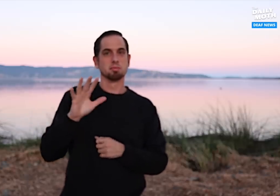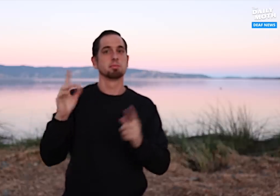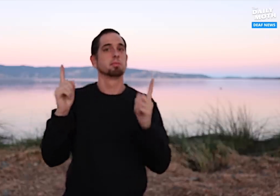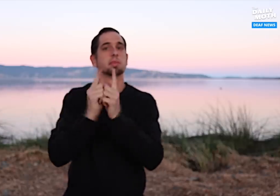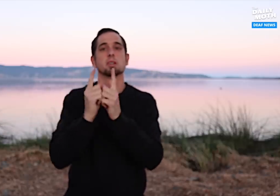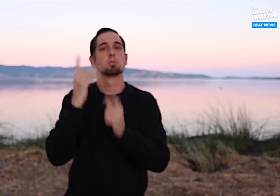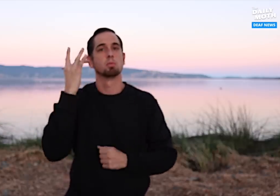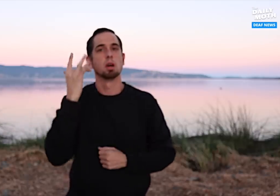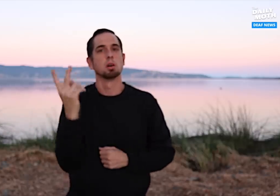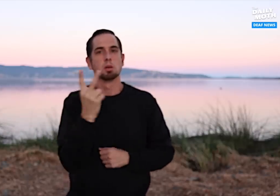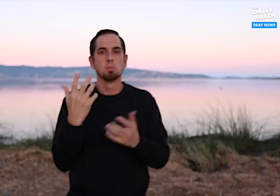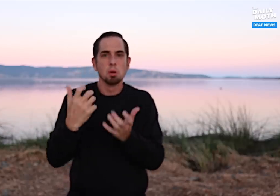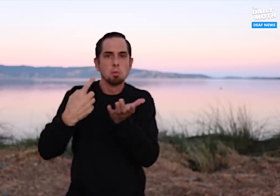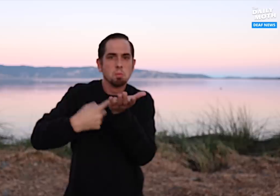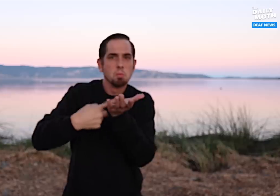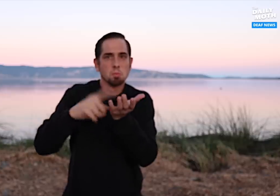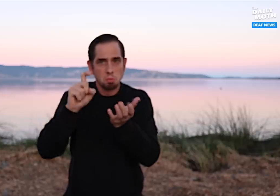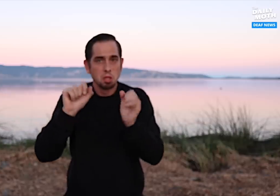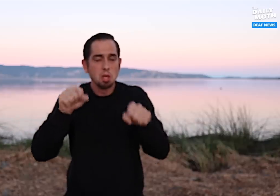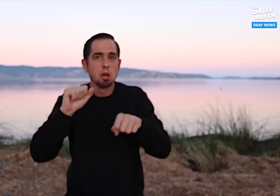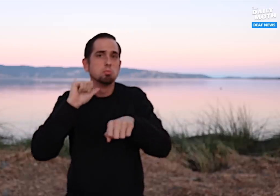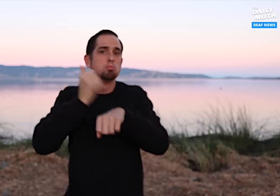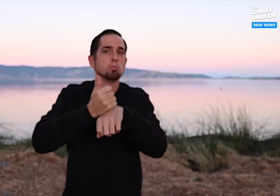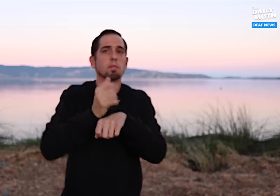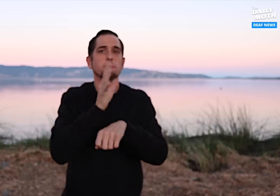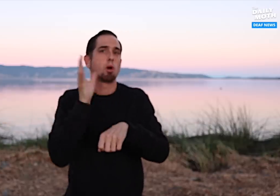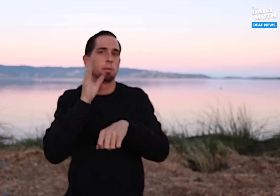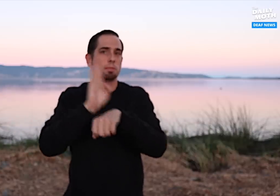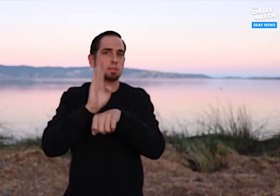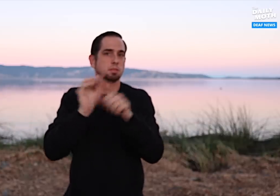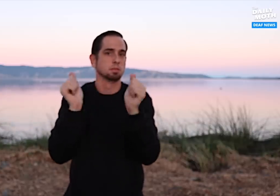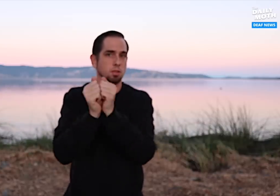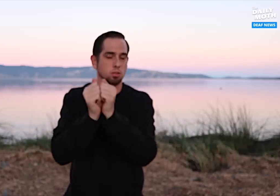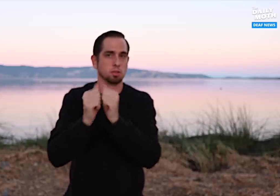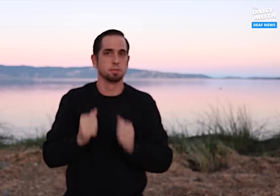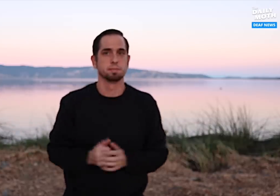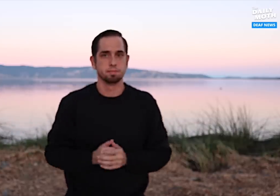to see if they could start a farm business together.